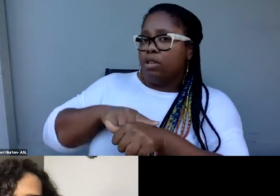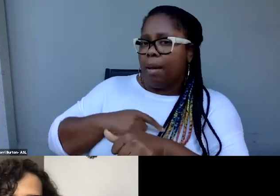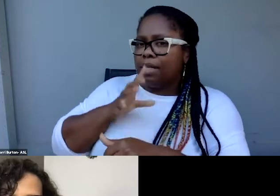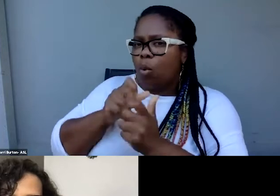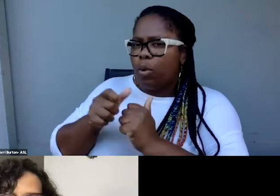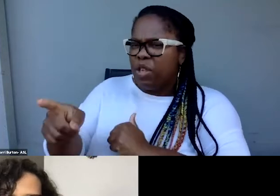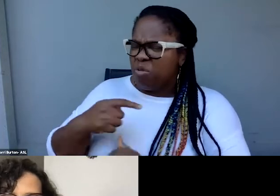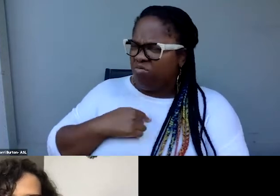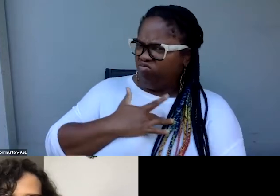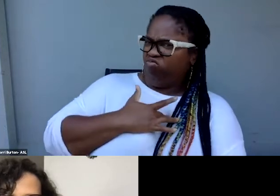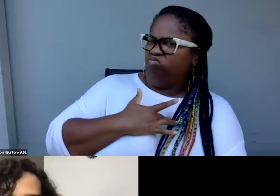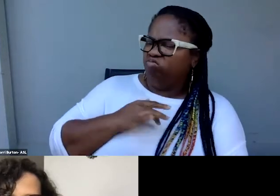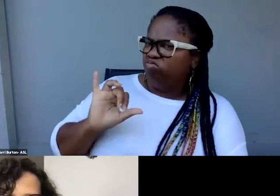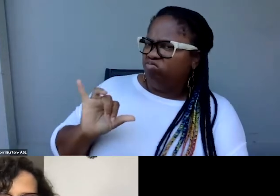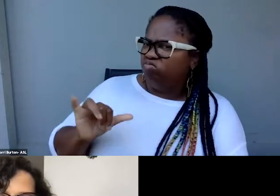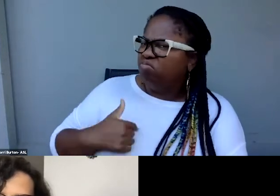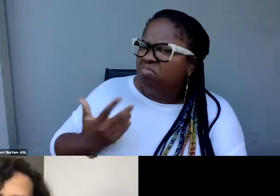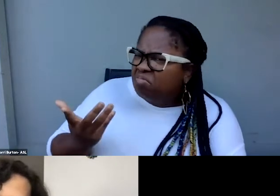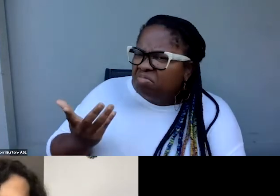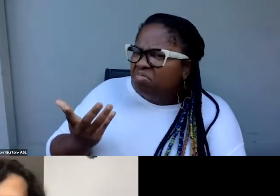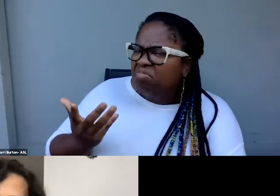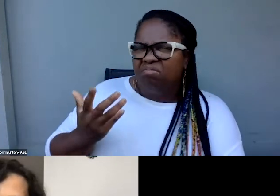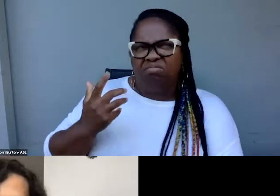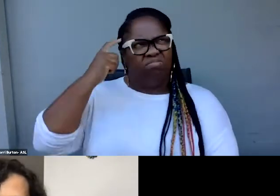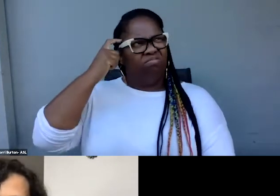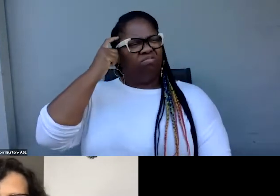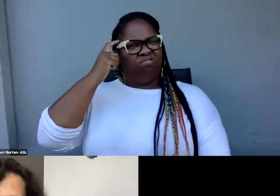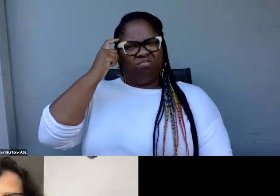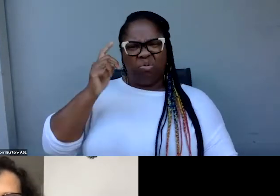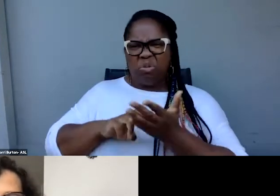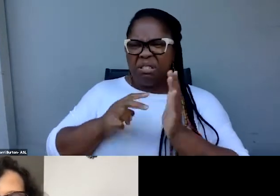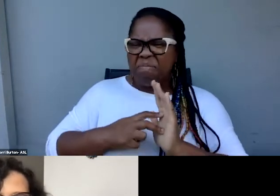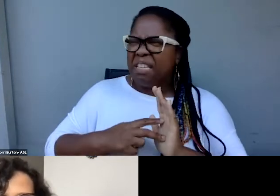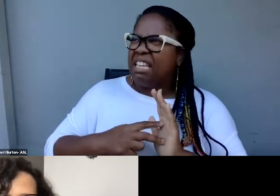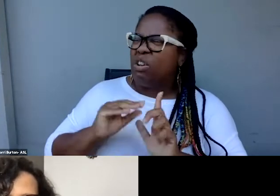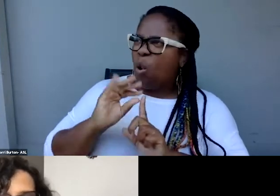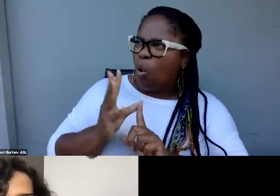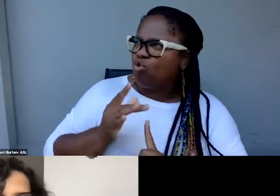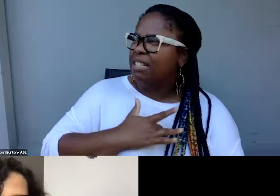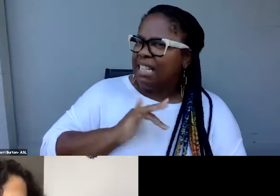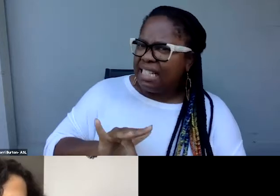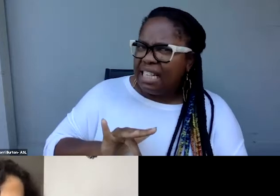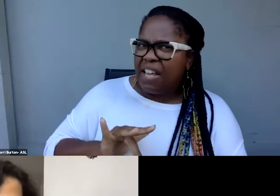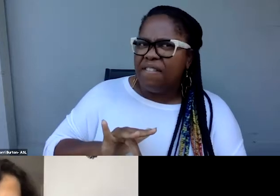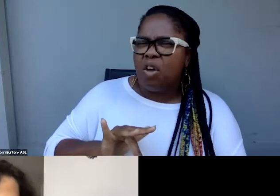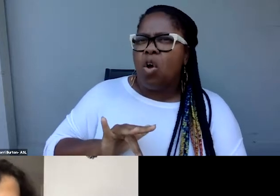struck me and prompted me to think more about what that meant and to look for